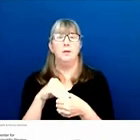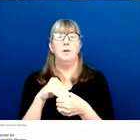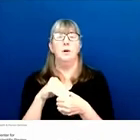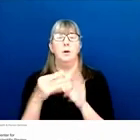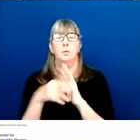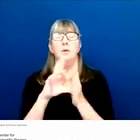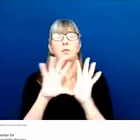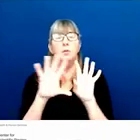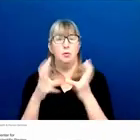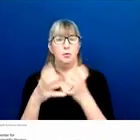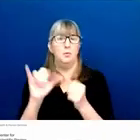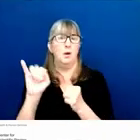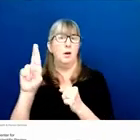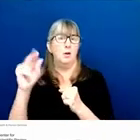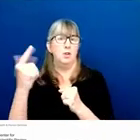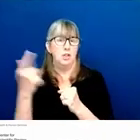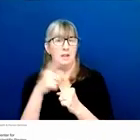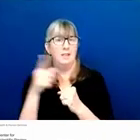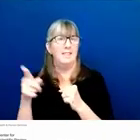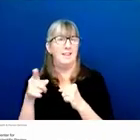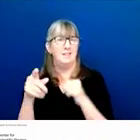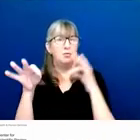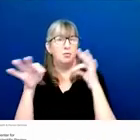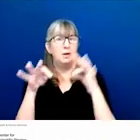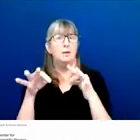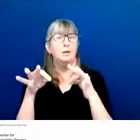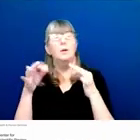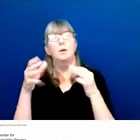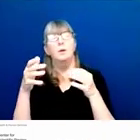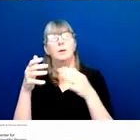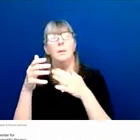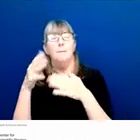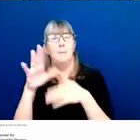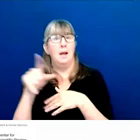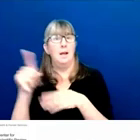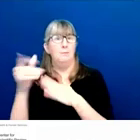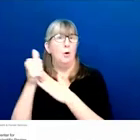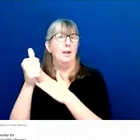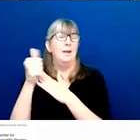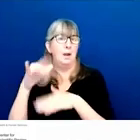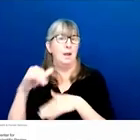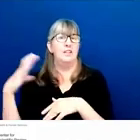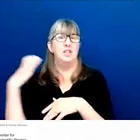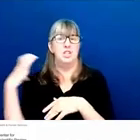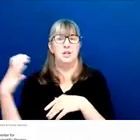These are directed by an IRG chief. After the review, portfolios of similar grants